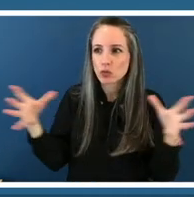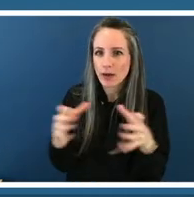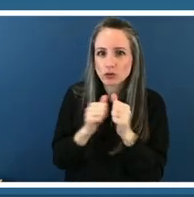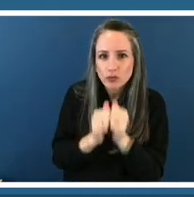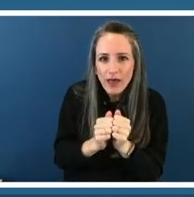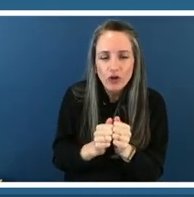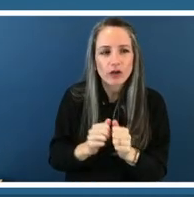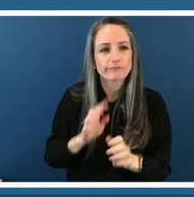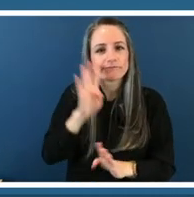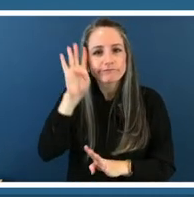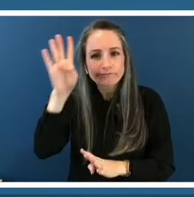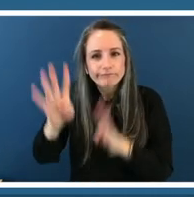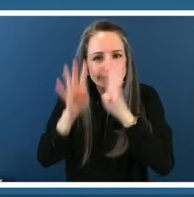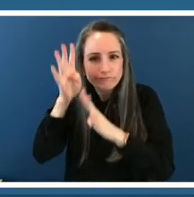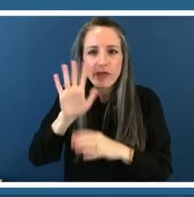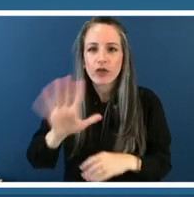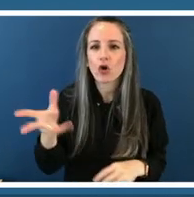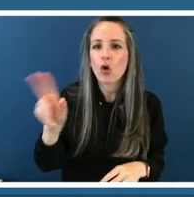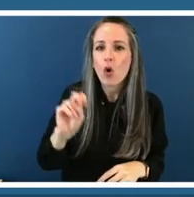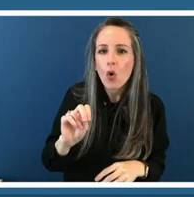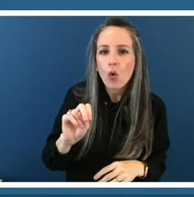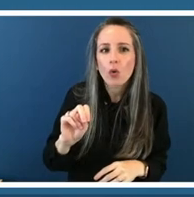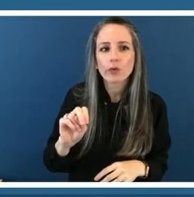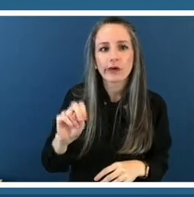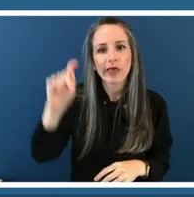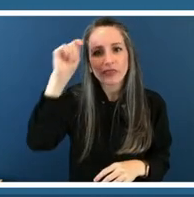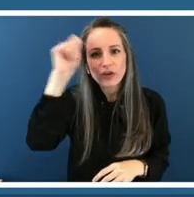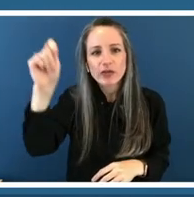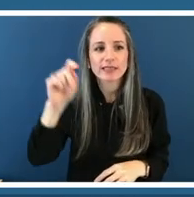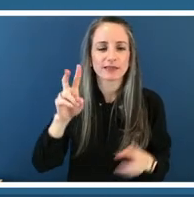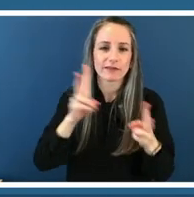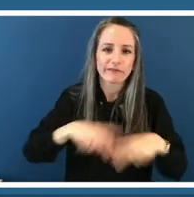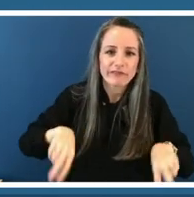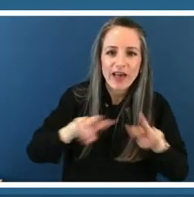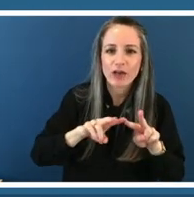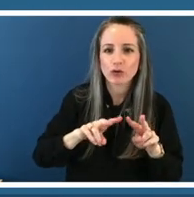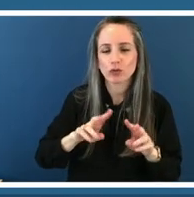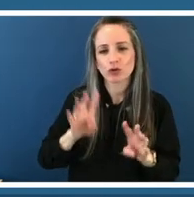own values so art lab strives to be a